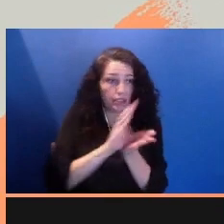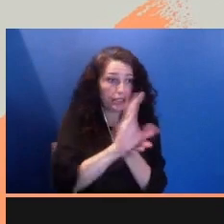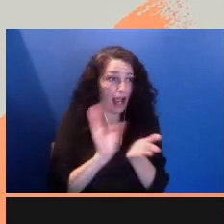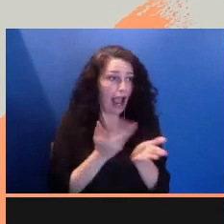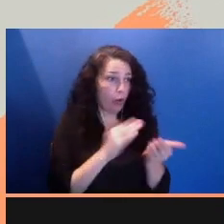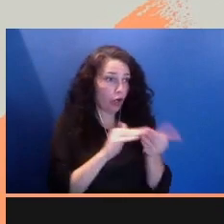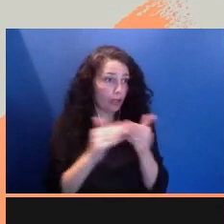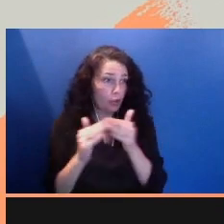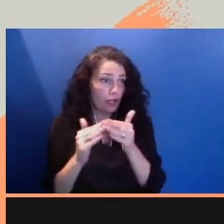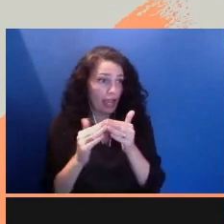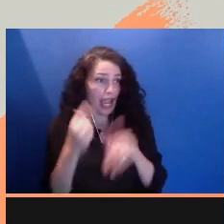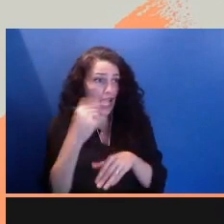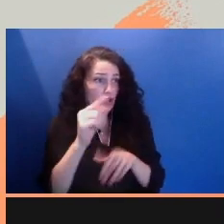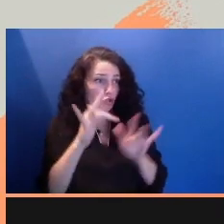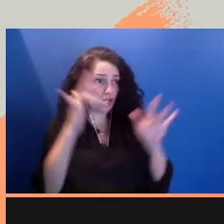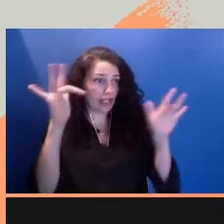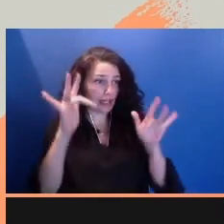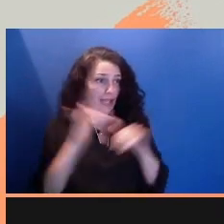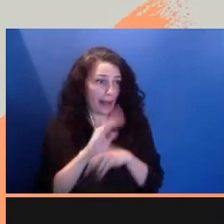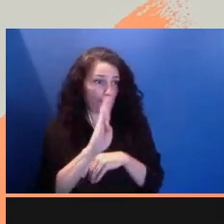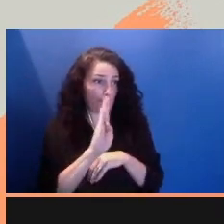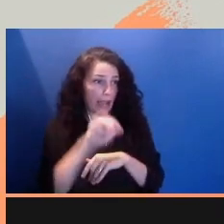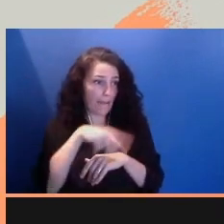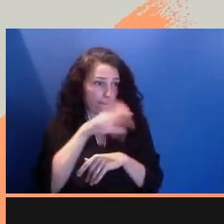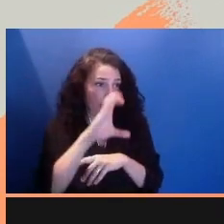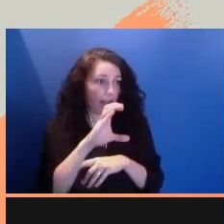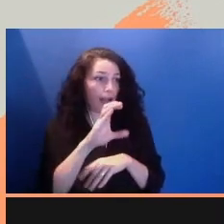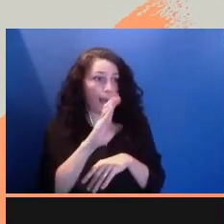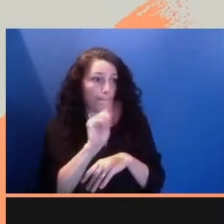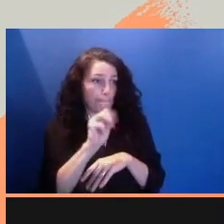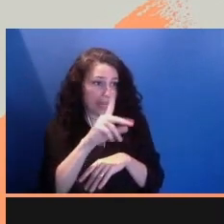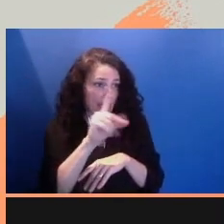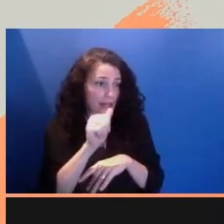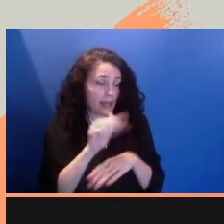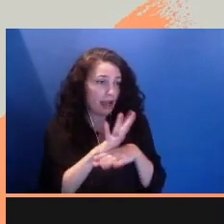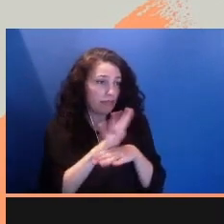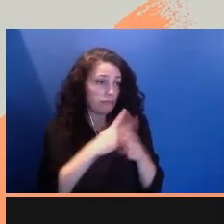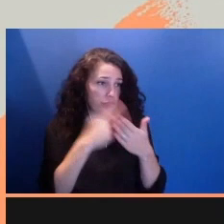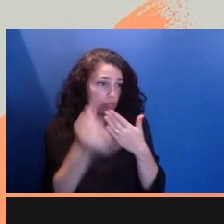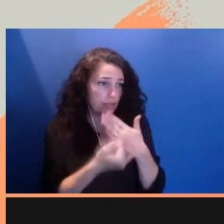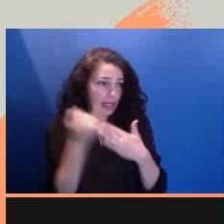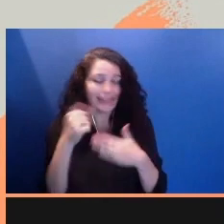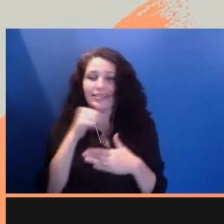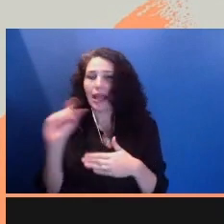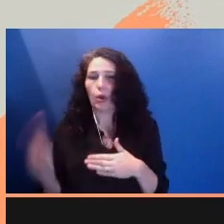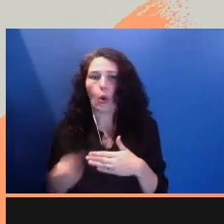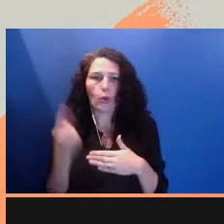This is not just about an industry. This is about democracy, justice, equity.